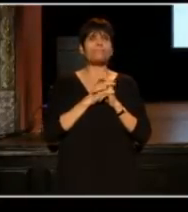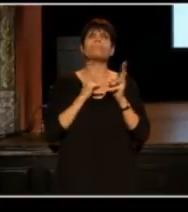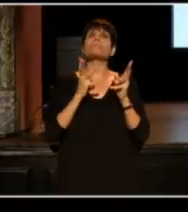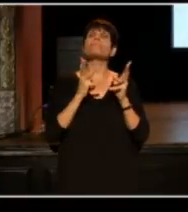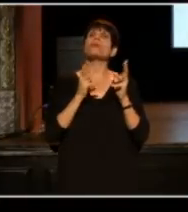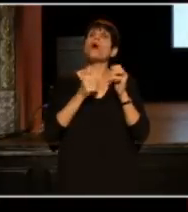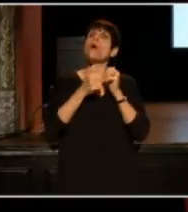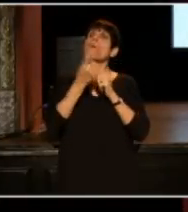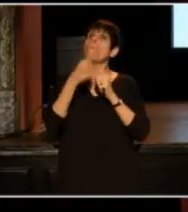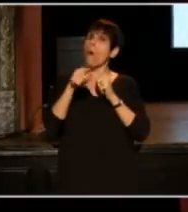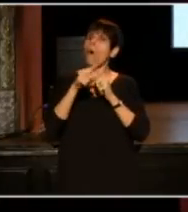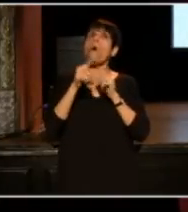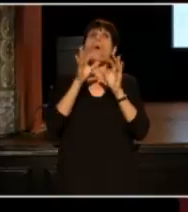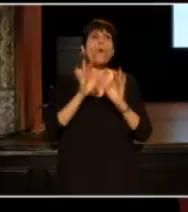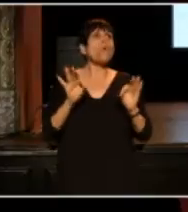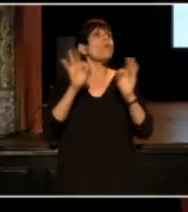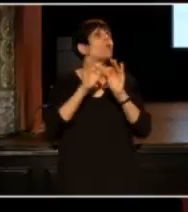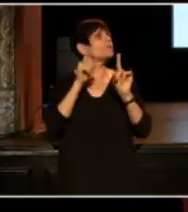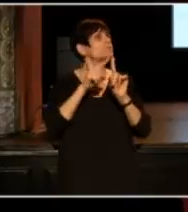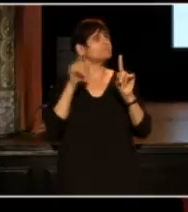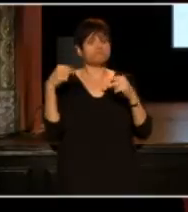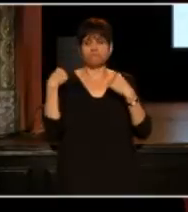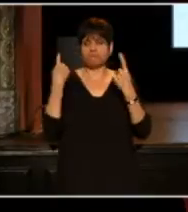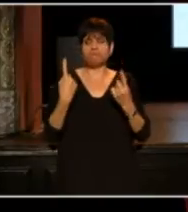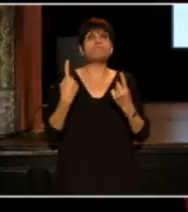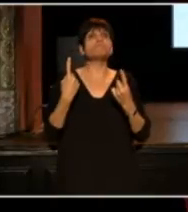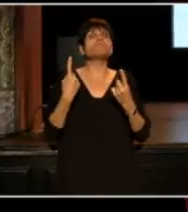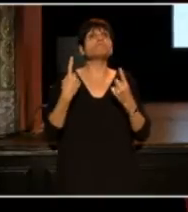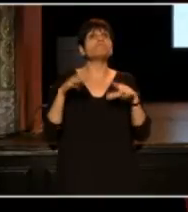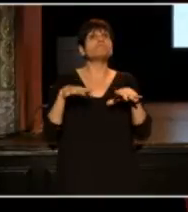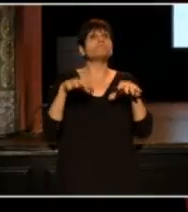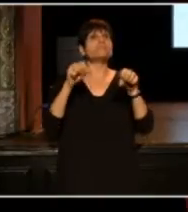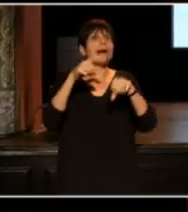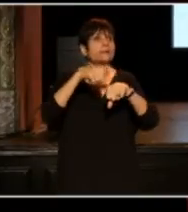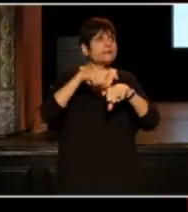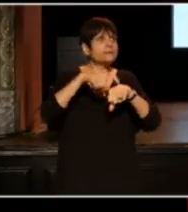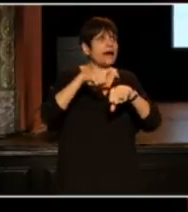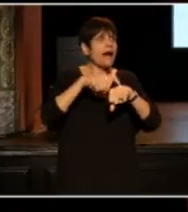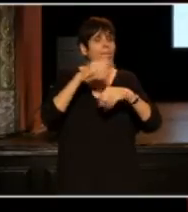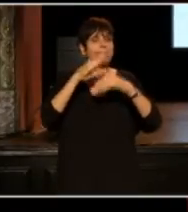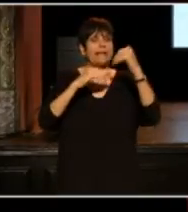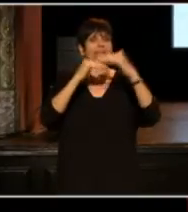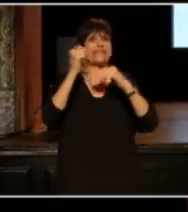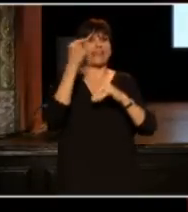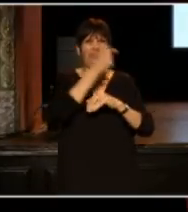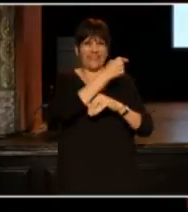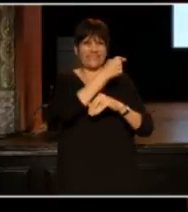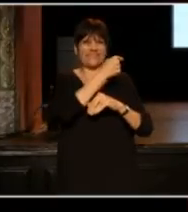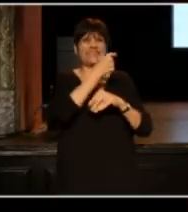Most significantly, over the past years, I've been spending time building this institution, Cultivated Wit.